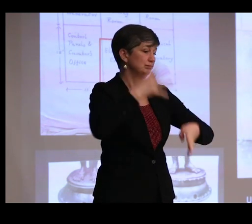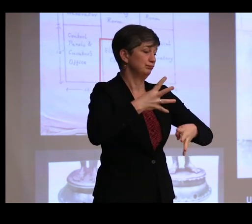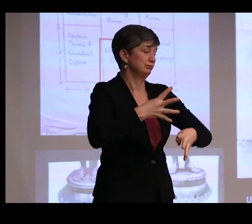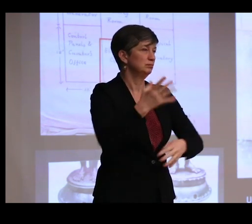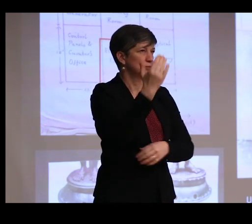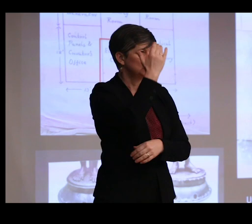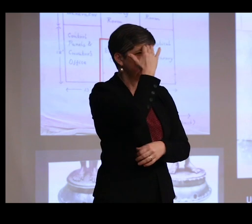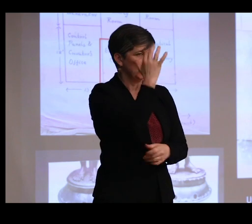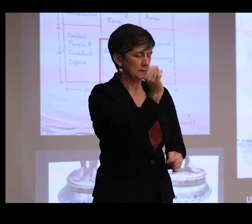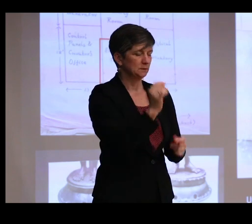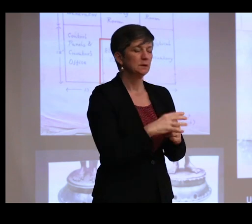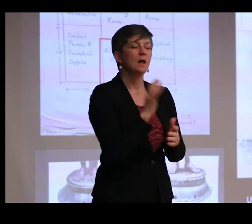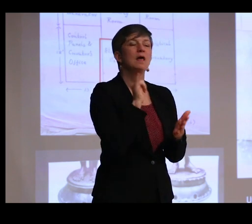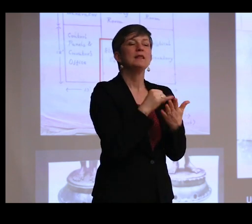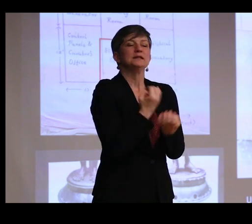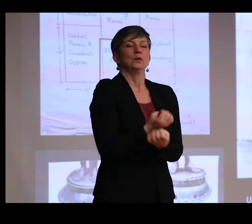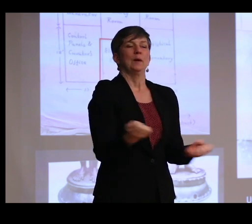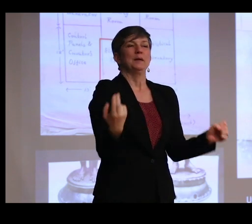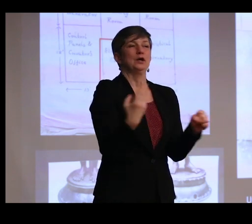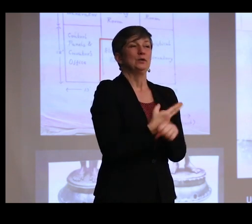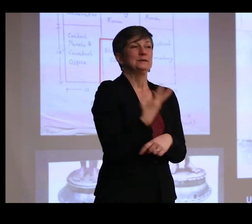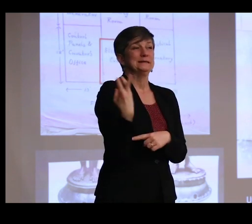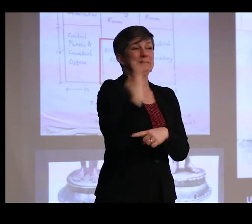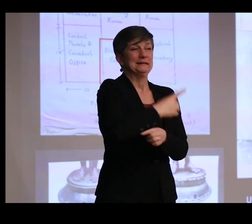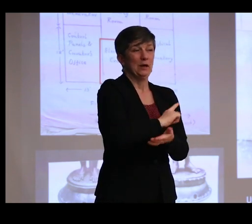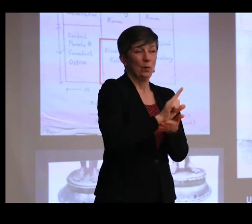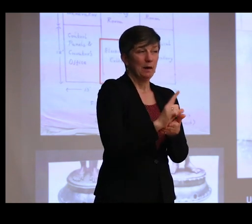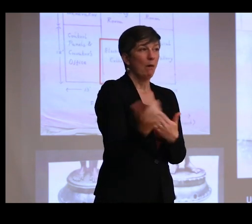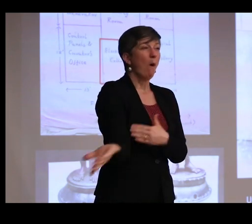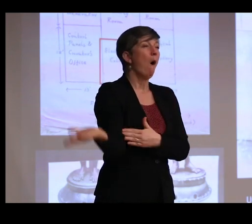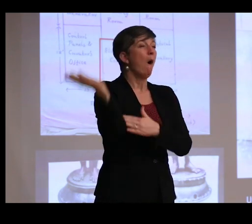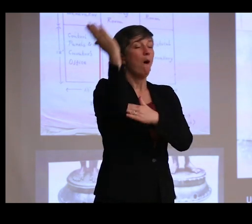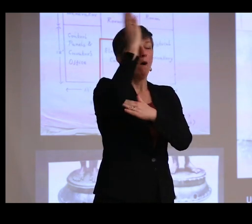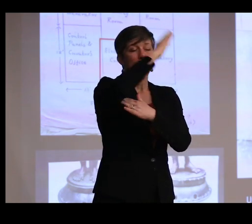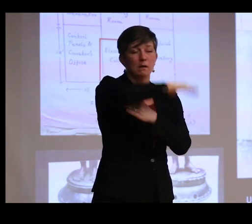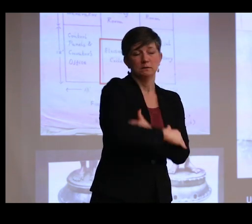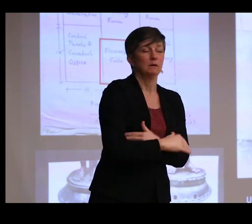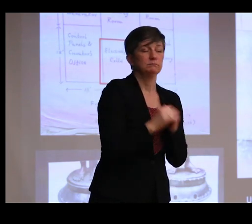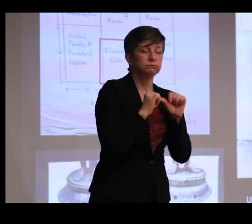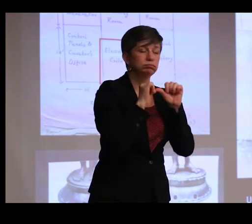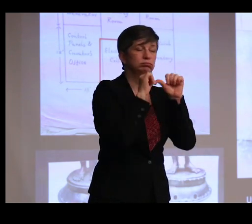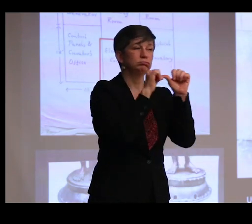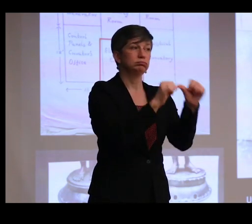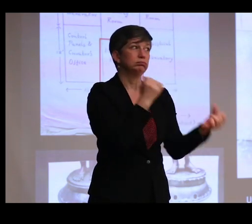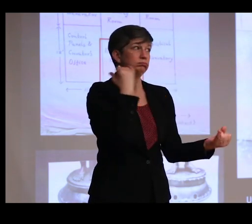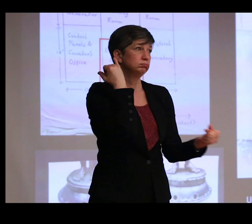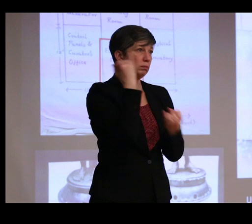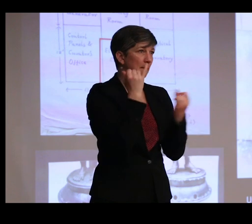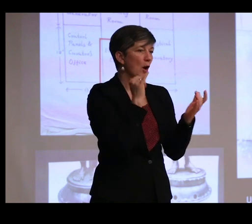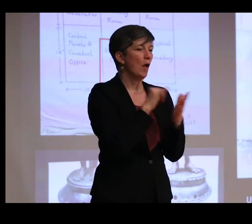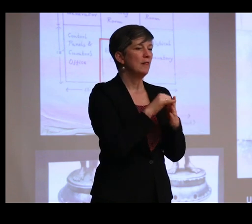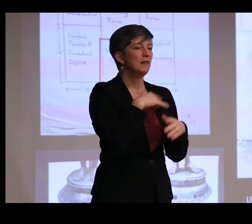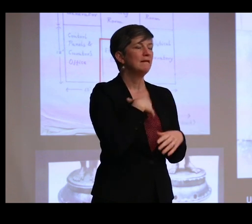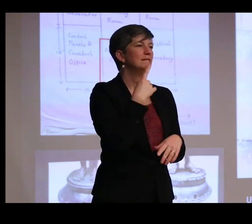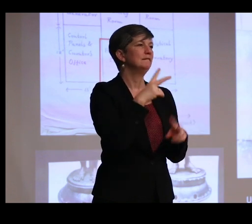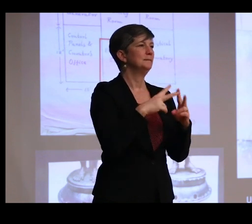This equipment was in use six days a week all day, and I imagine Dr. Paramasivan very stoically sort